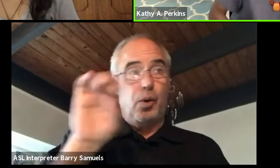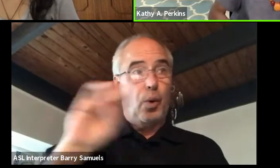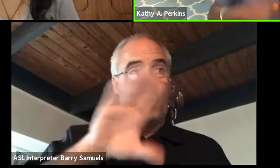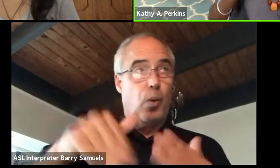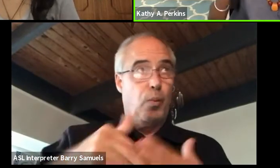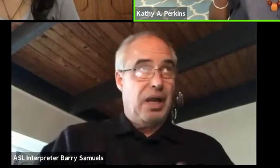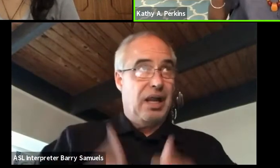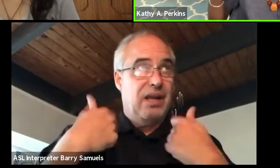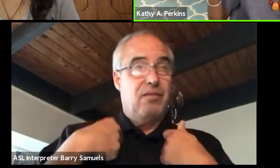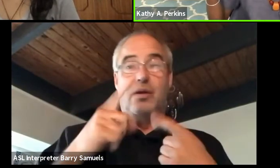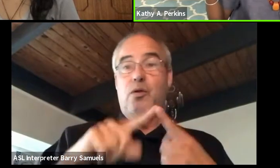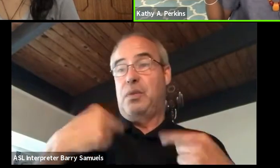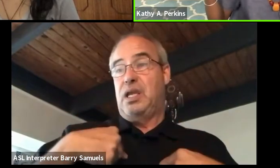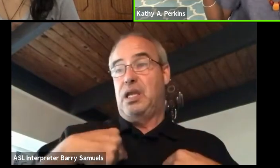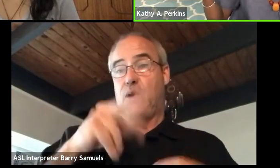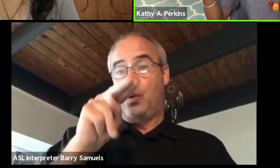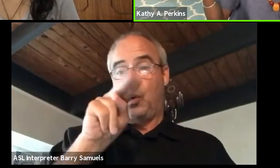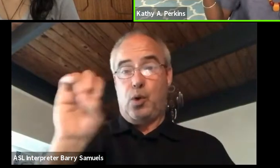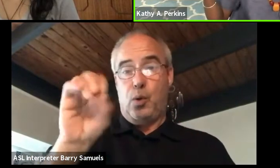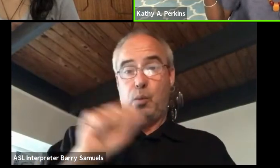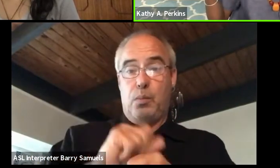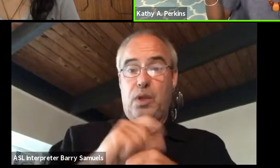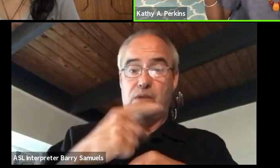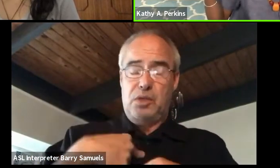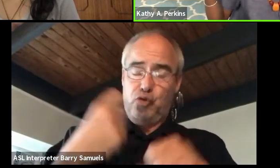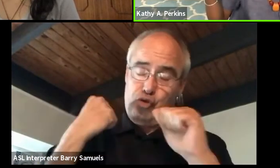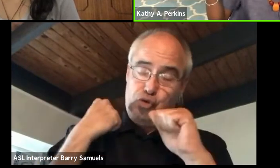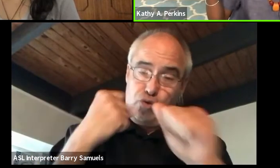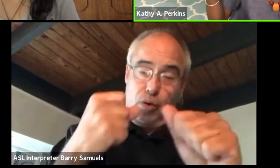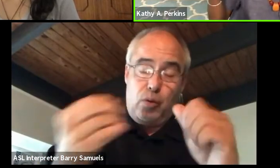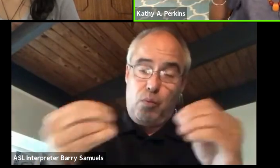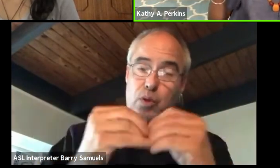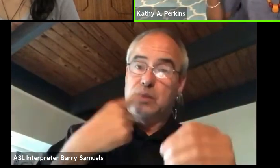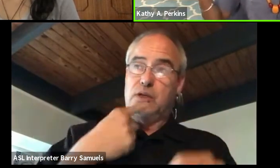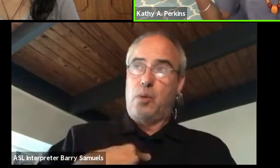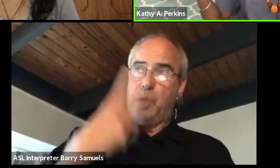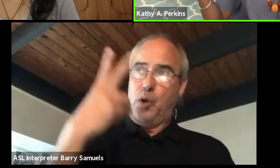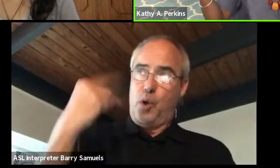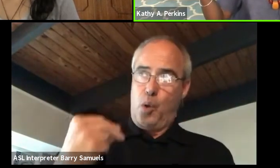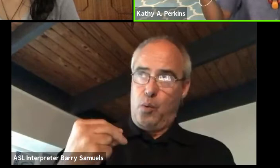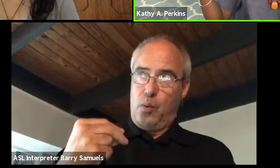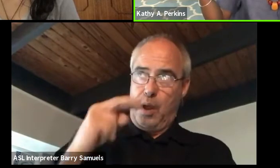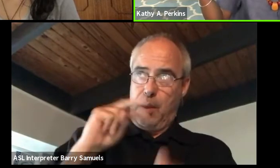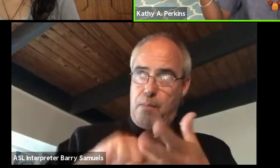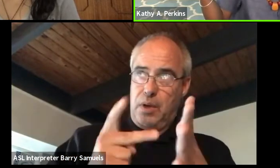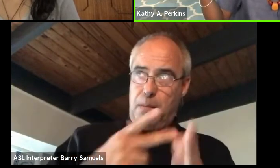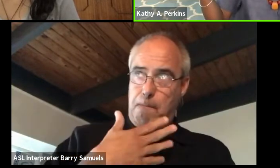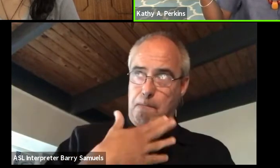but for me, no, makes me stronger. When someone tells me, no that means, okay, there's something better out there for me.